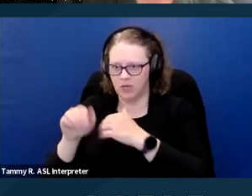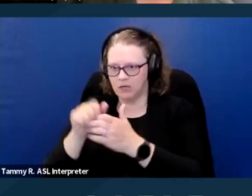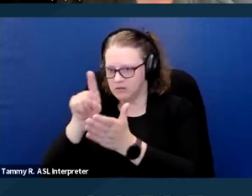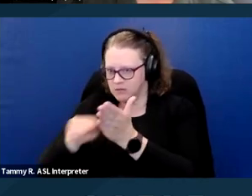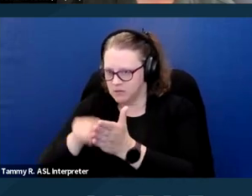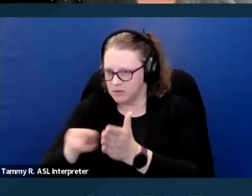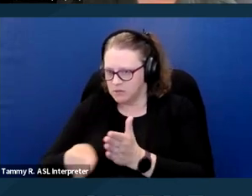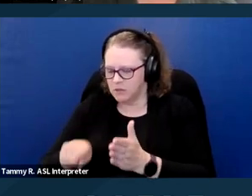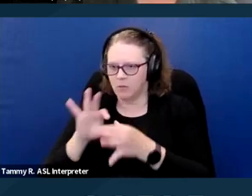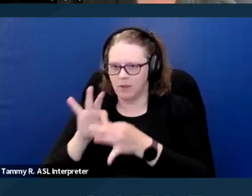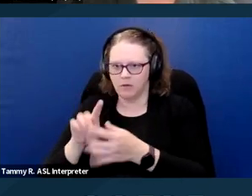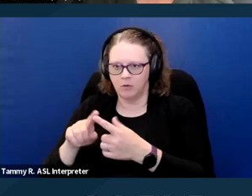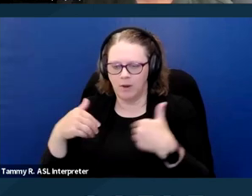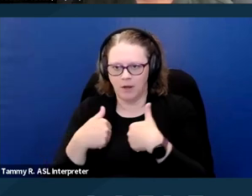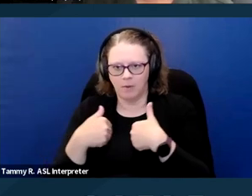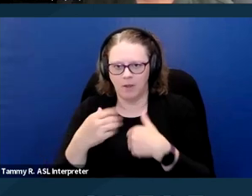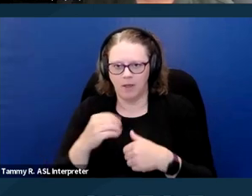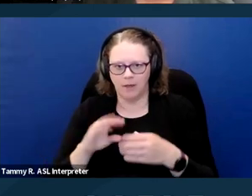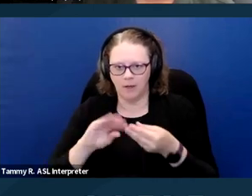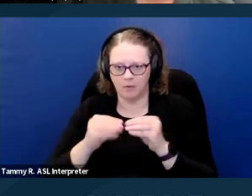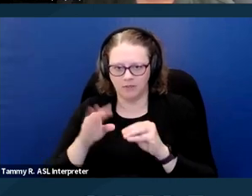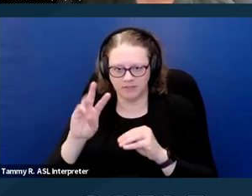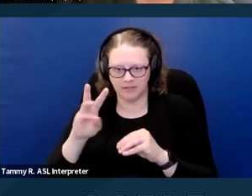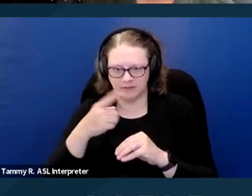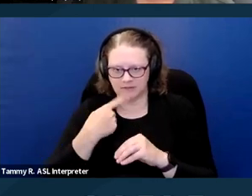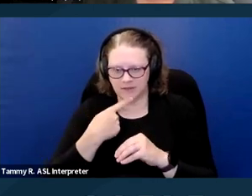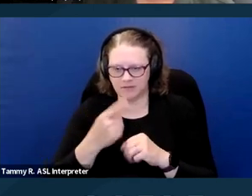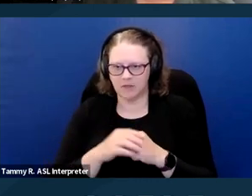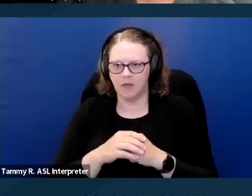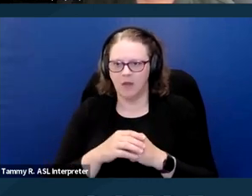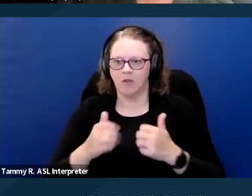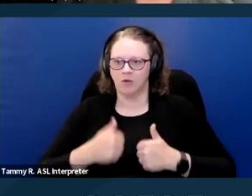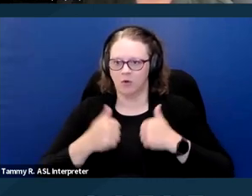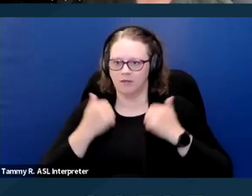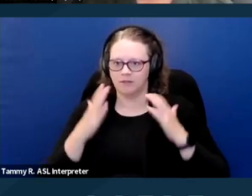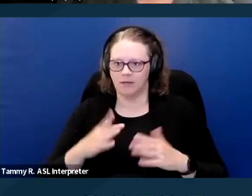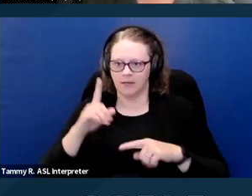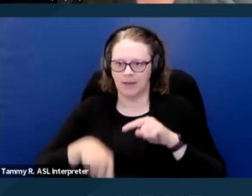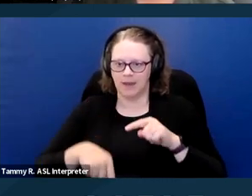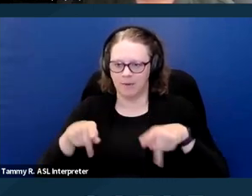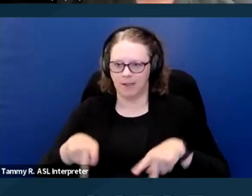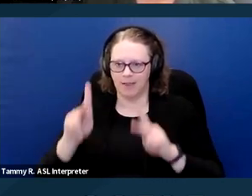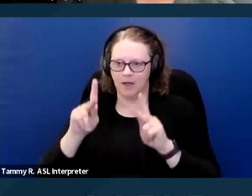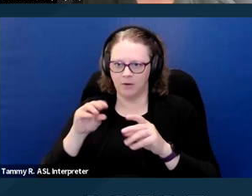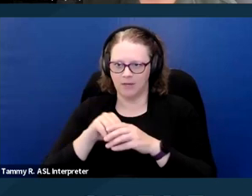And there's also a provision number six there where the resident cannot be allowed in certain common areas